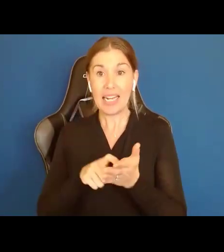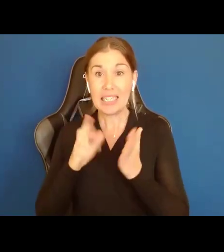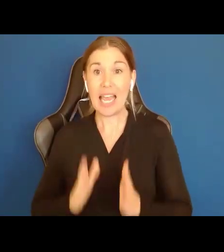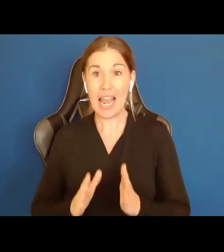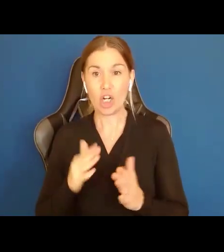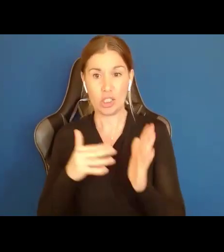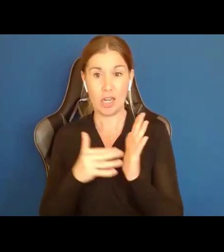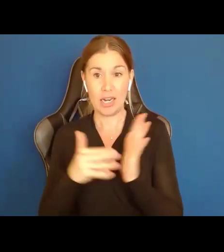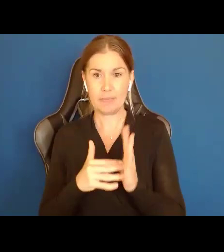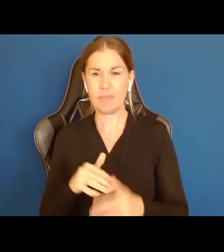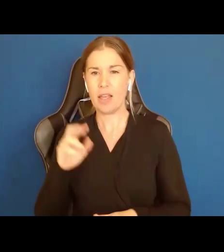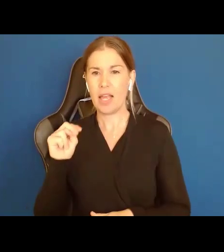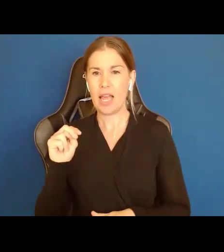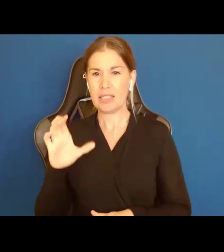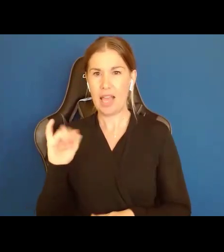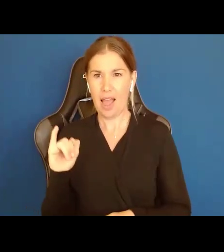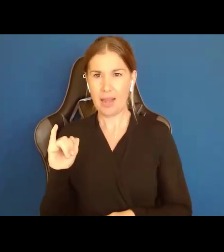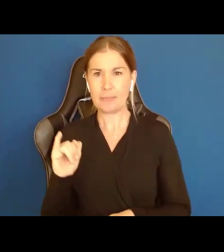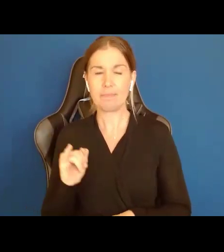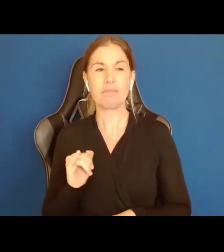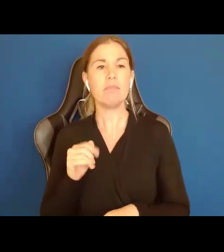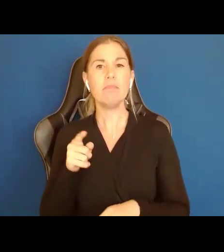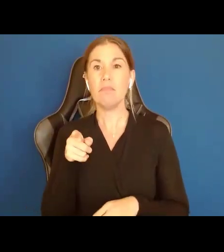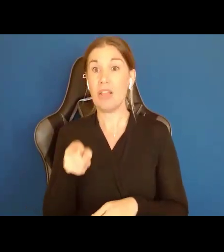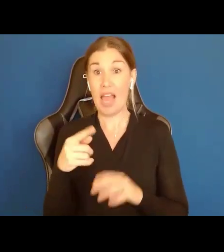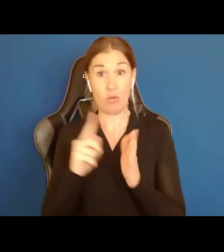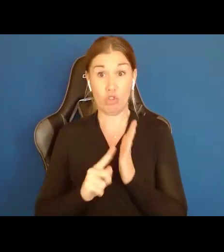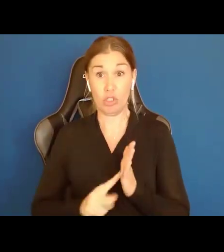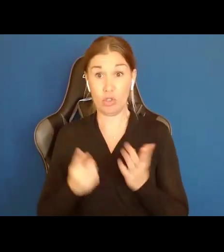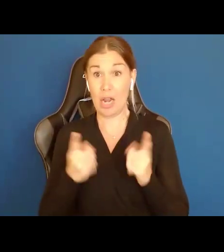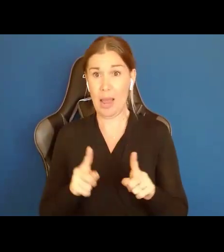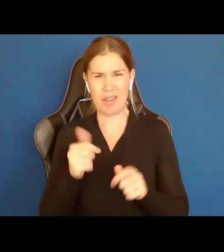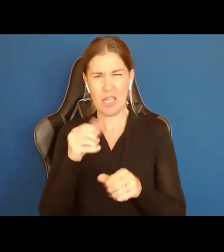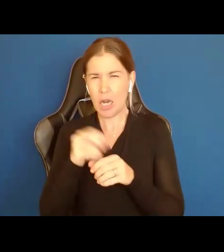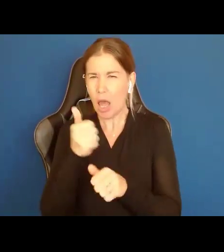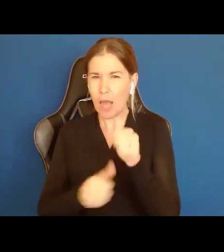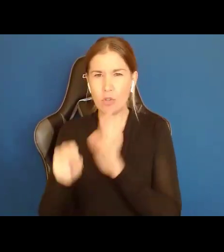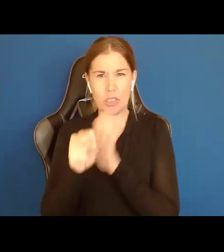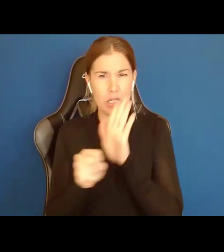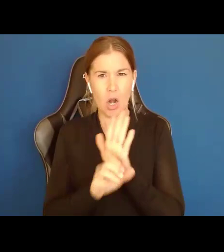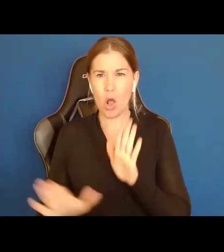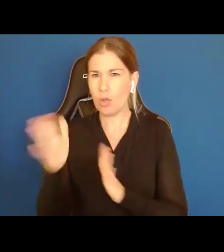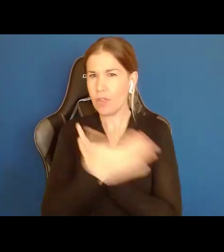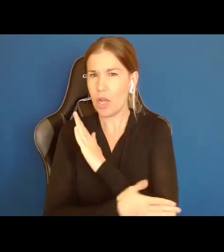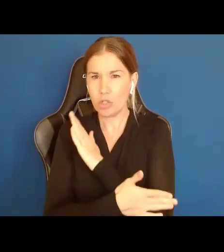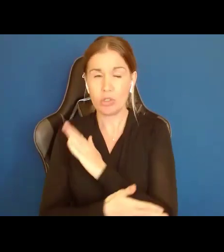Core Indicator Study was done in almost every state in this Country. It is an examination of quality of life